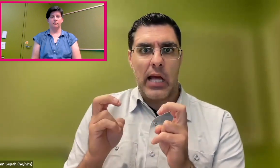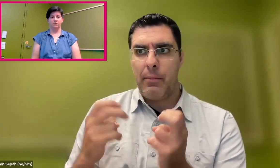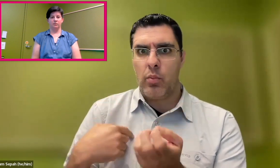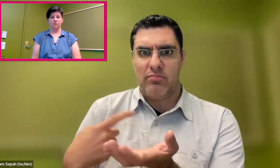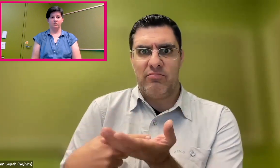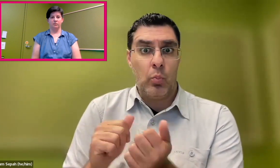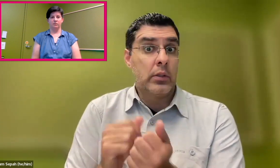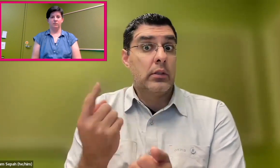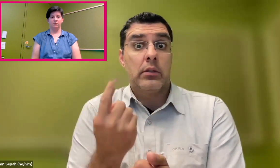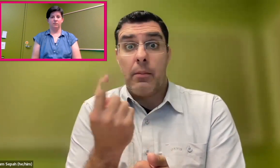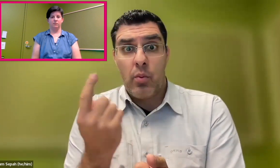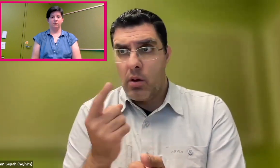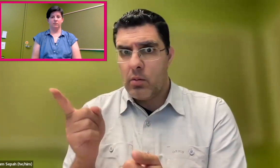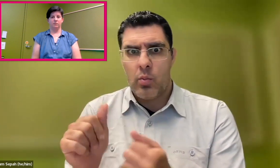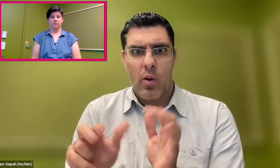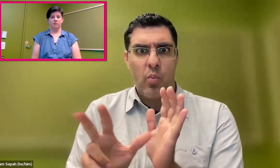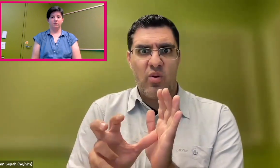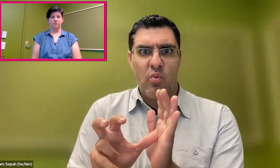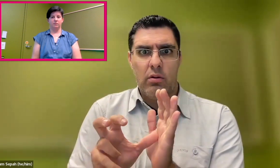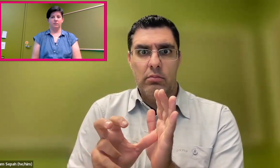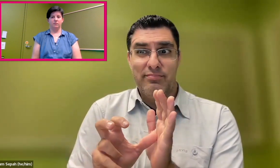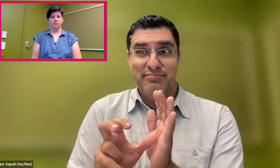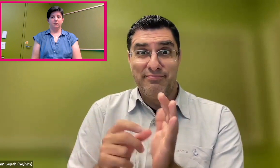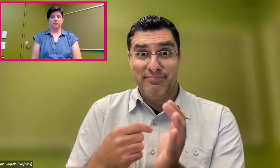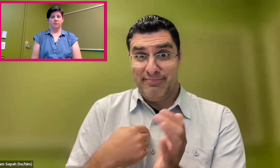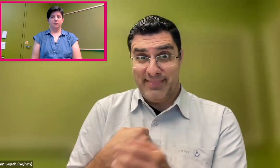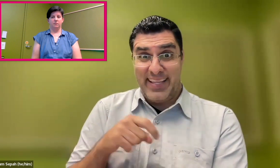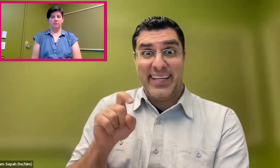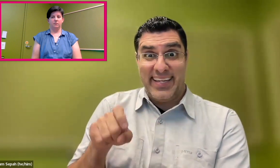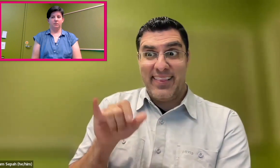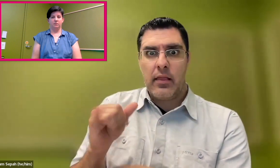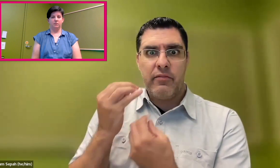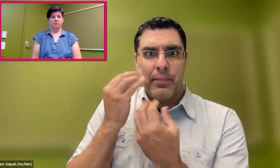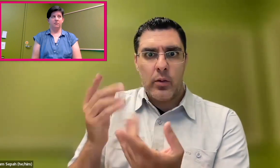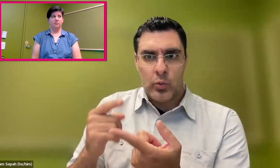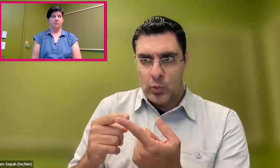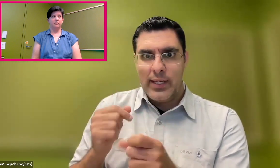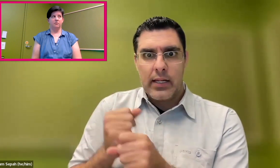is talking about a sensitive conversation, that's all being recorded and captured.